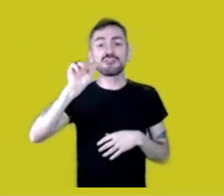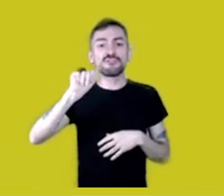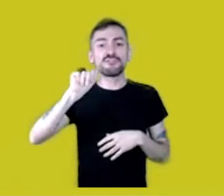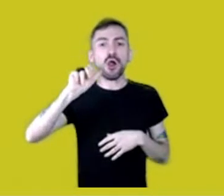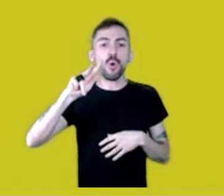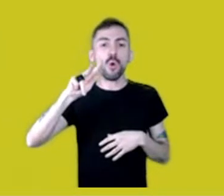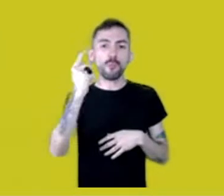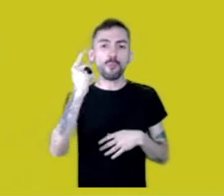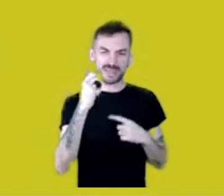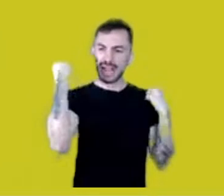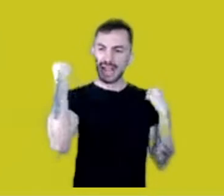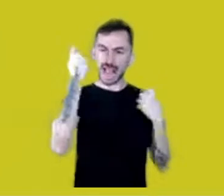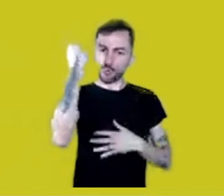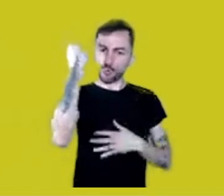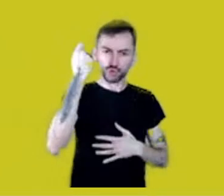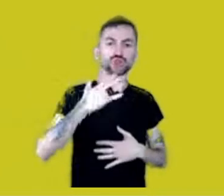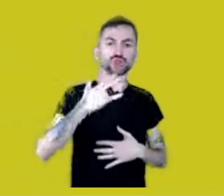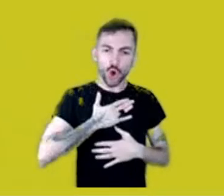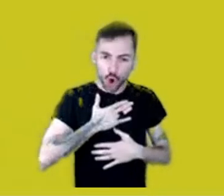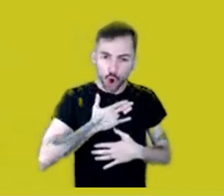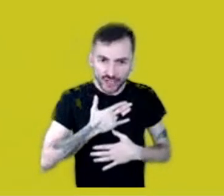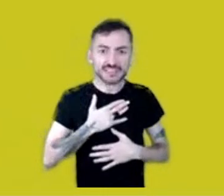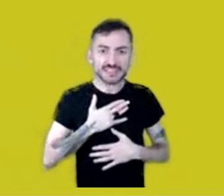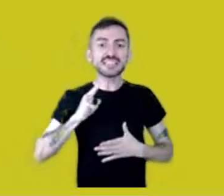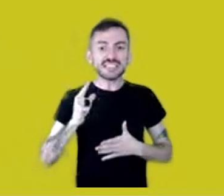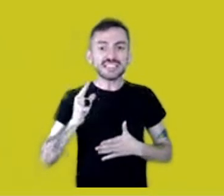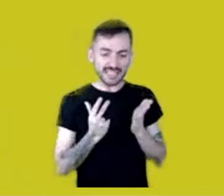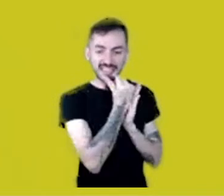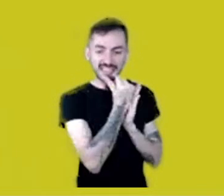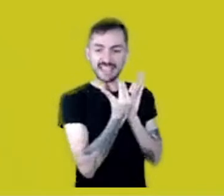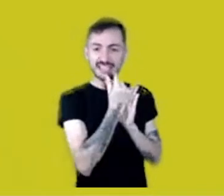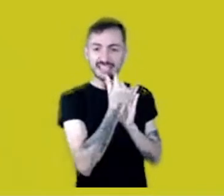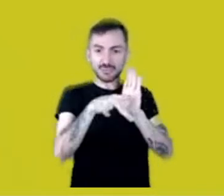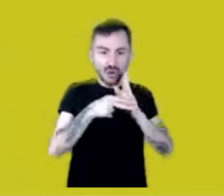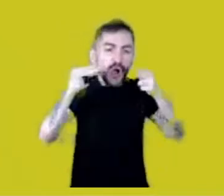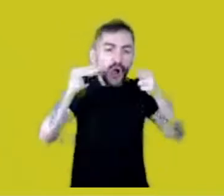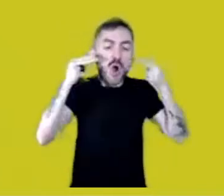using our patterns, which are printed on my shawl and face painting,